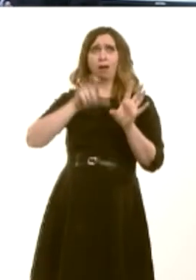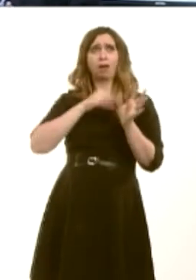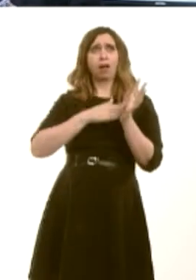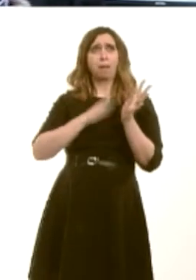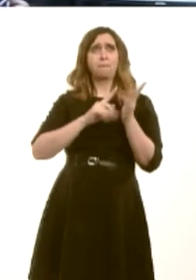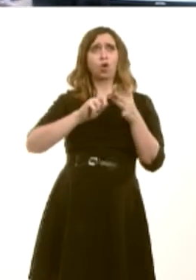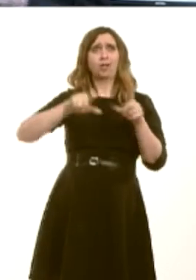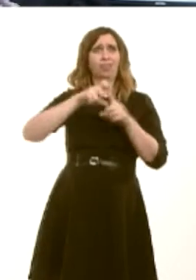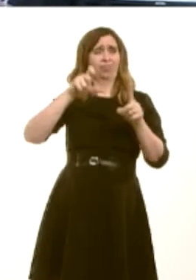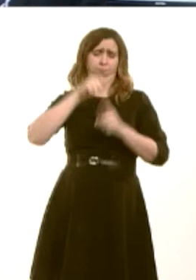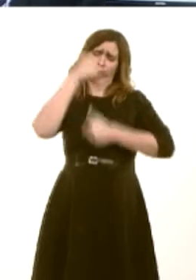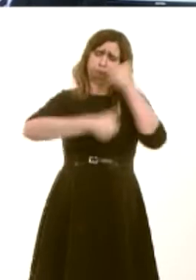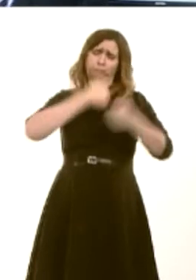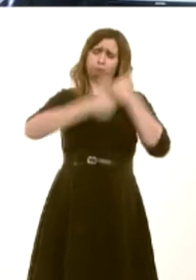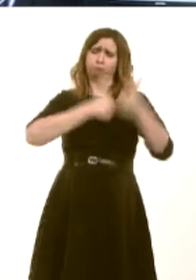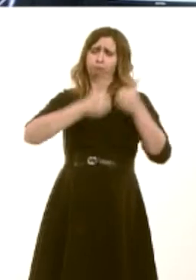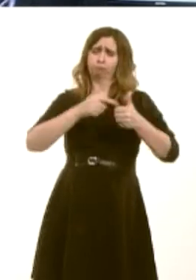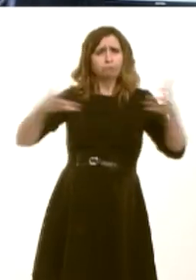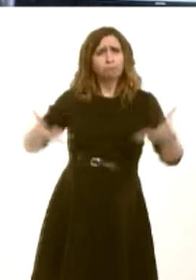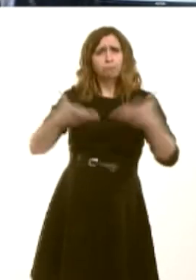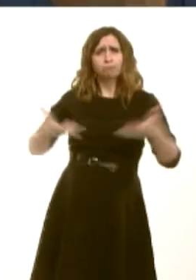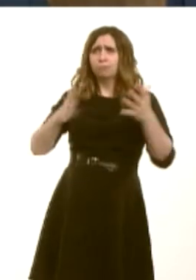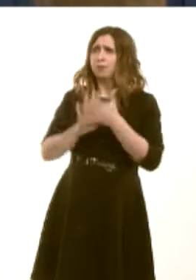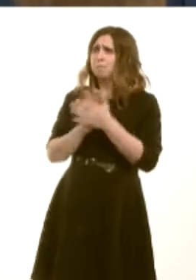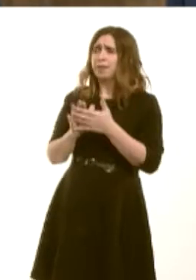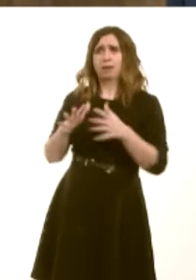Wales and the long-term benefits to the Welsh economy?